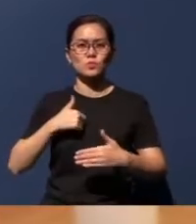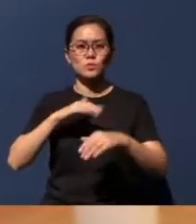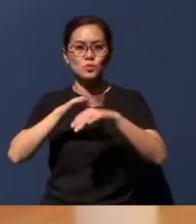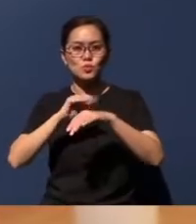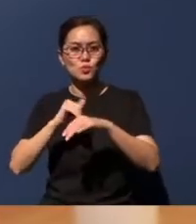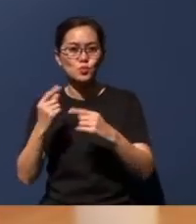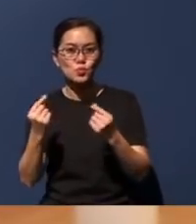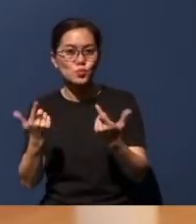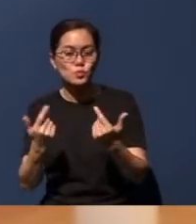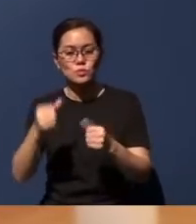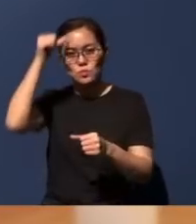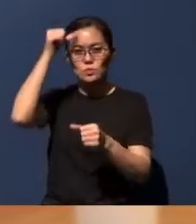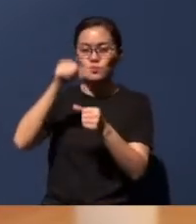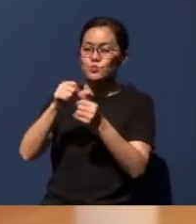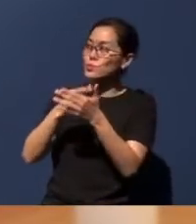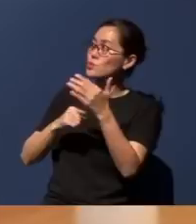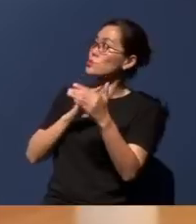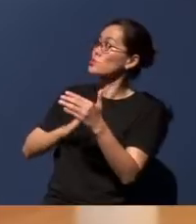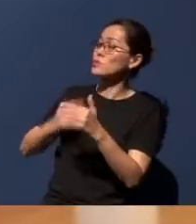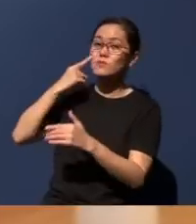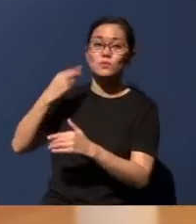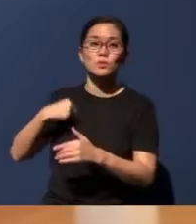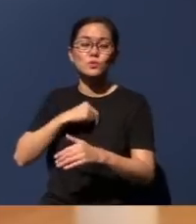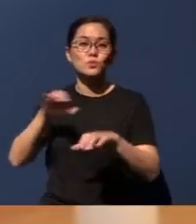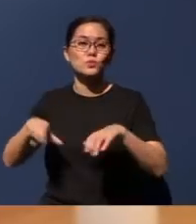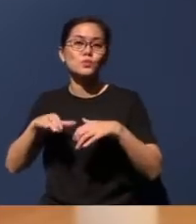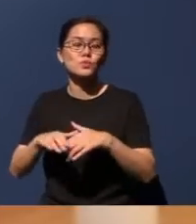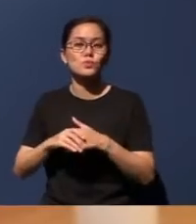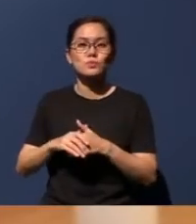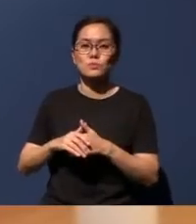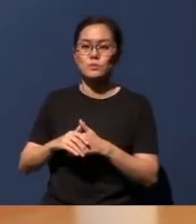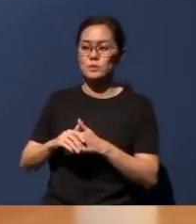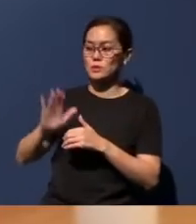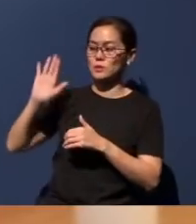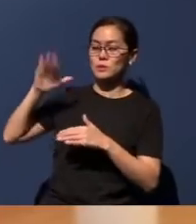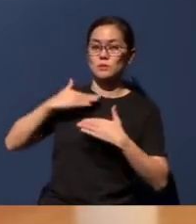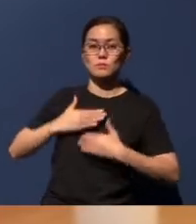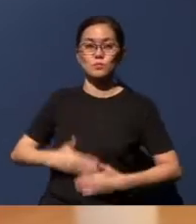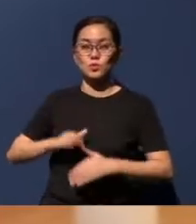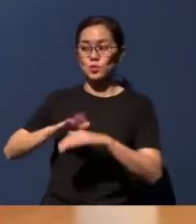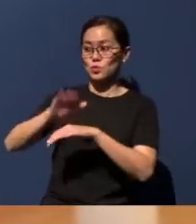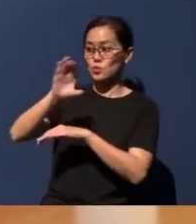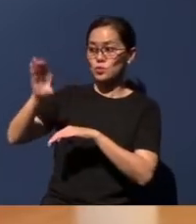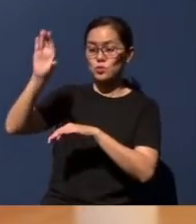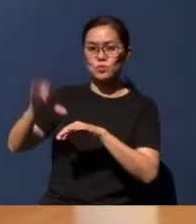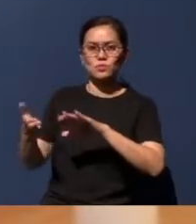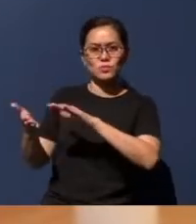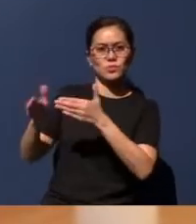what Christ has done for us in giving His body on the cross, and in shedding His blood for our